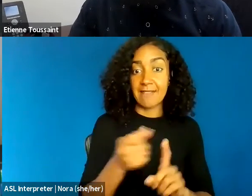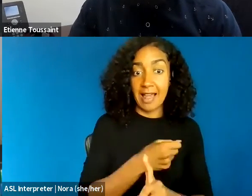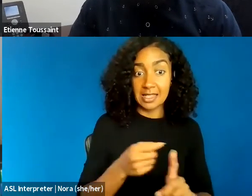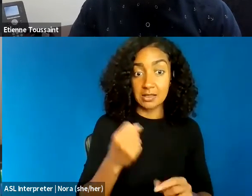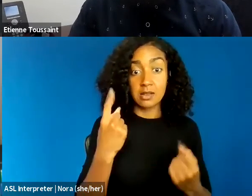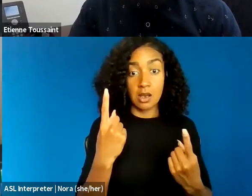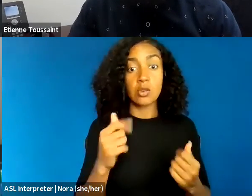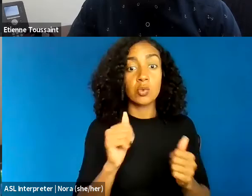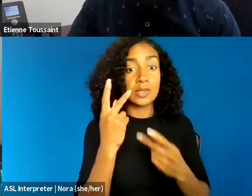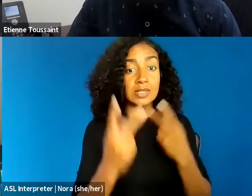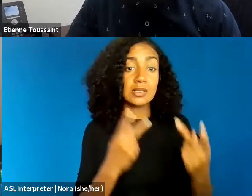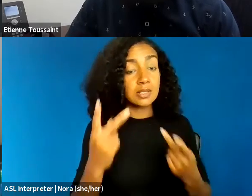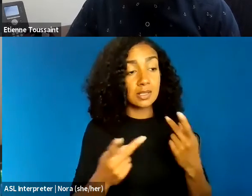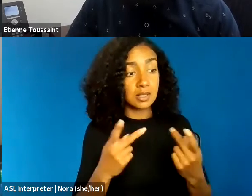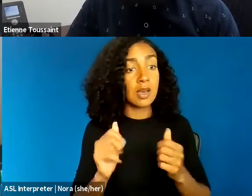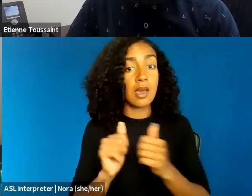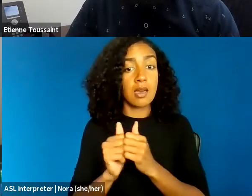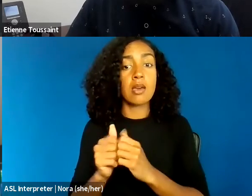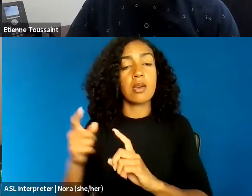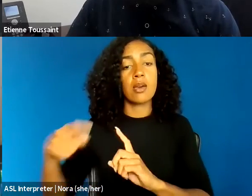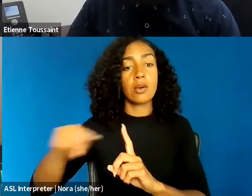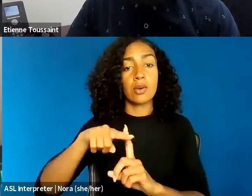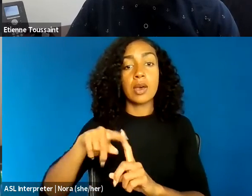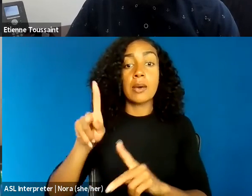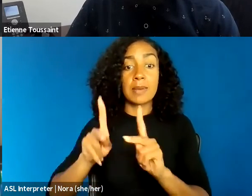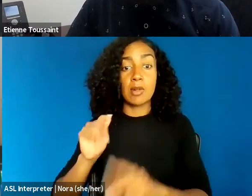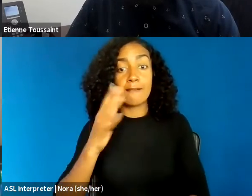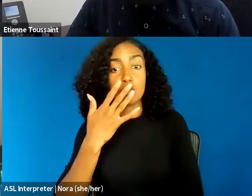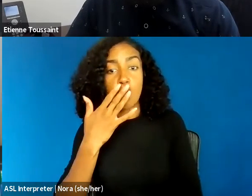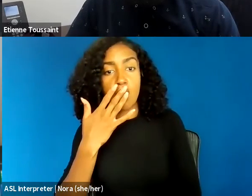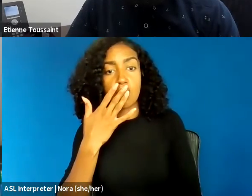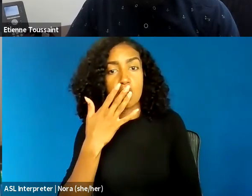Equally important, how could people of color harness technology